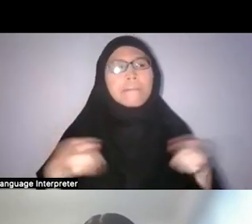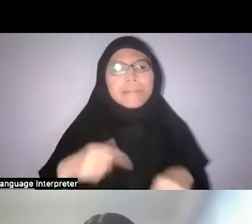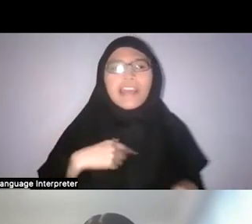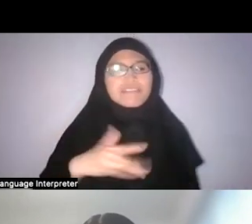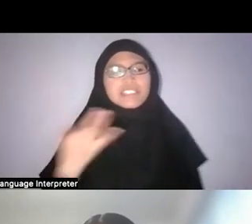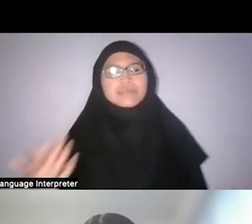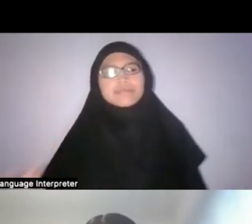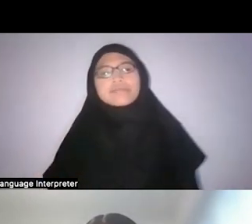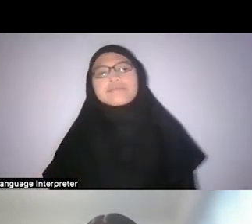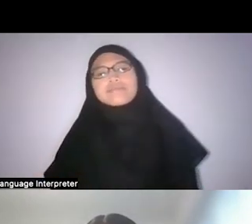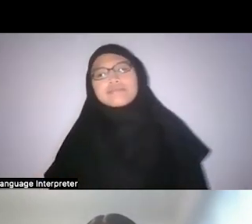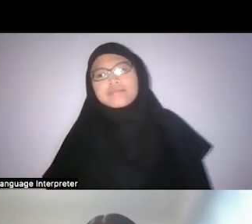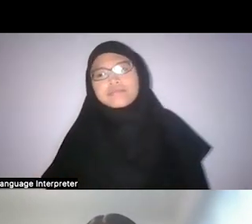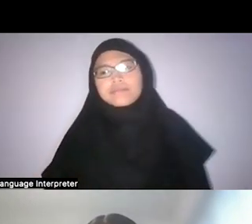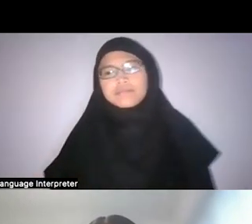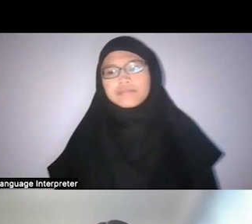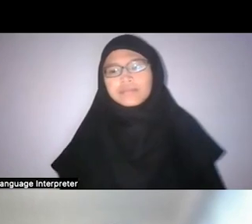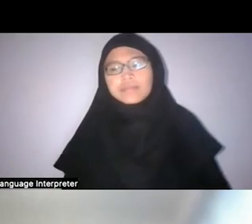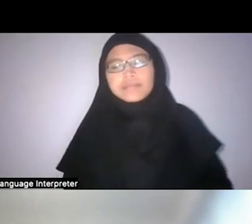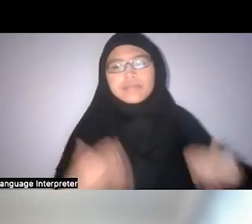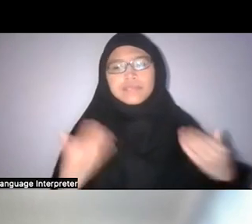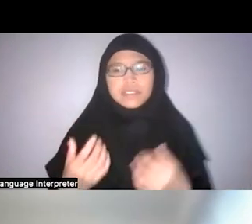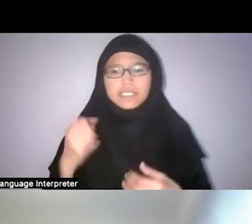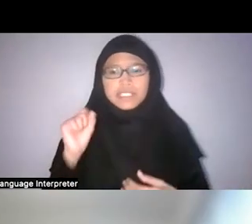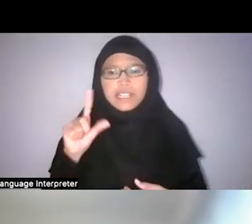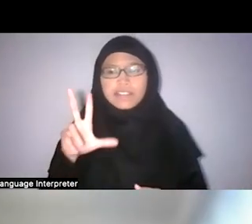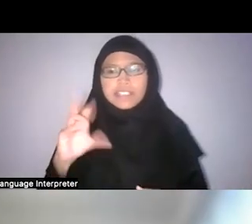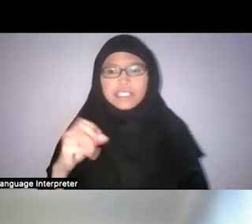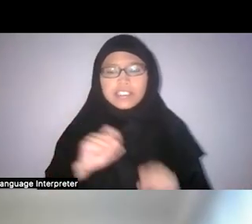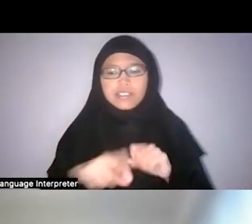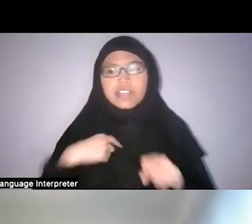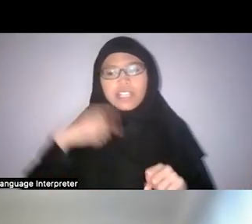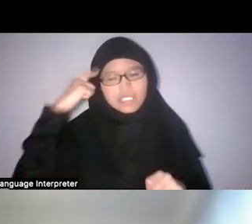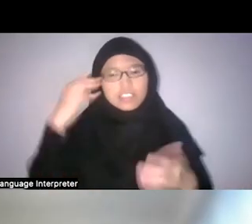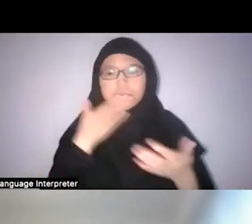Anyway, we are at 11:30 so we are good to go into Q&A.